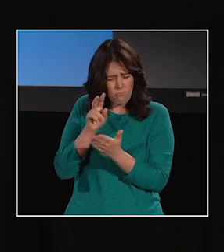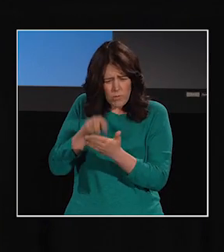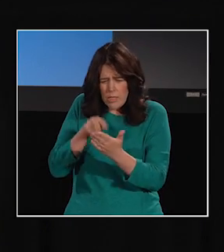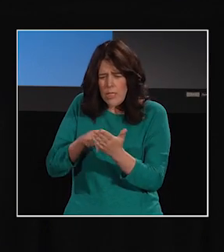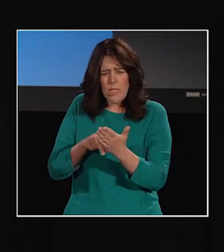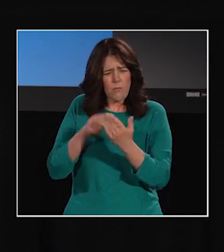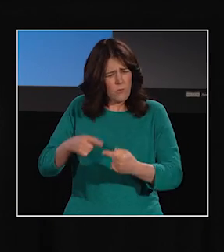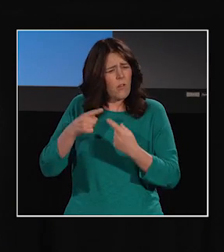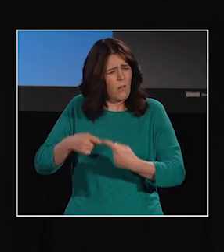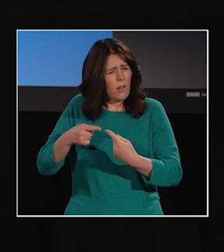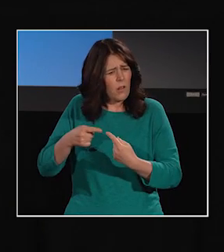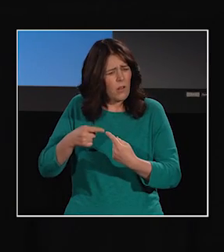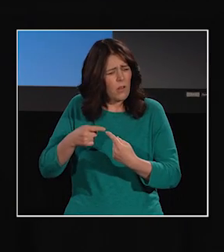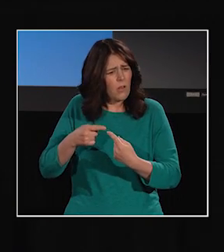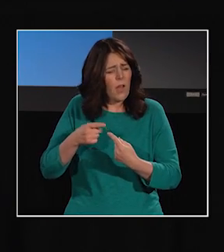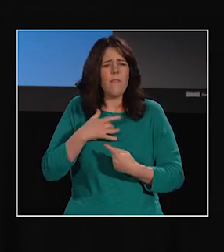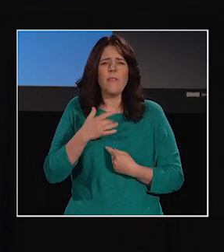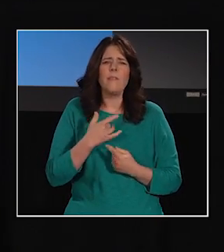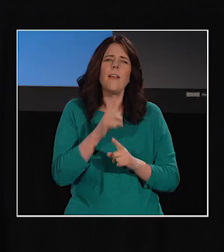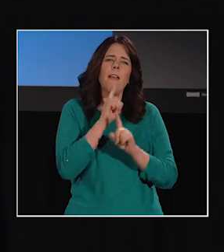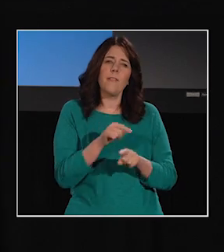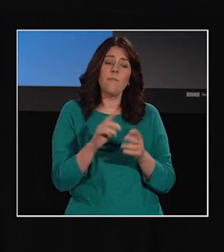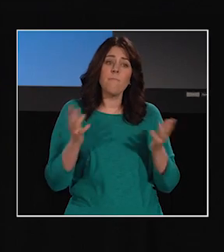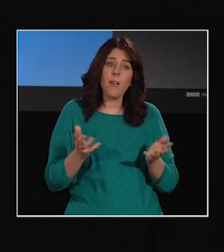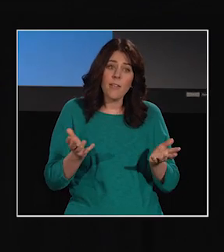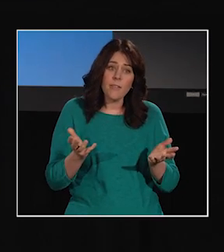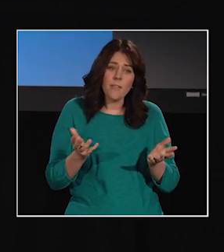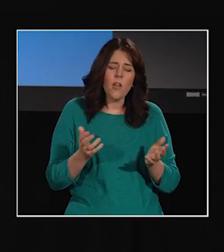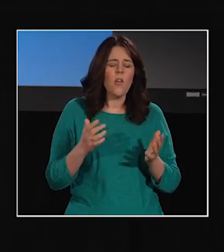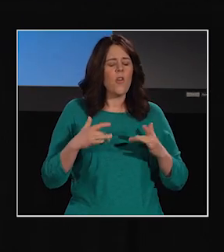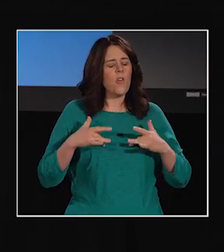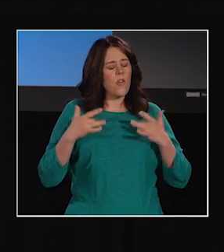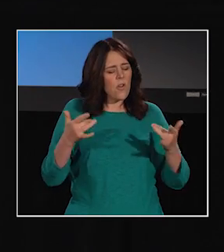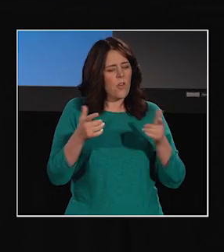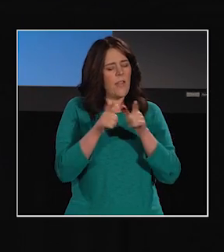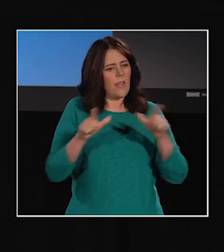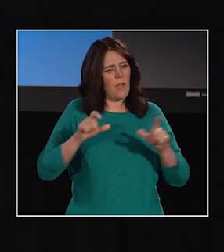is that the solution lies in early language acquisition.